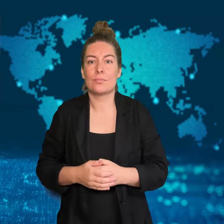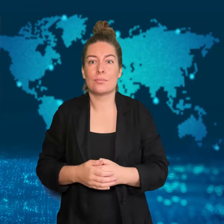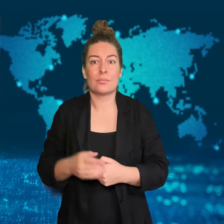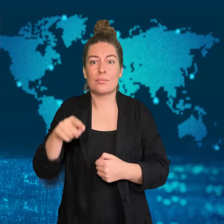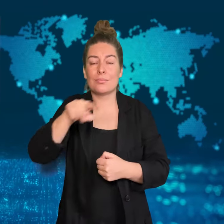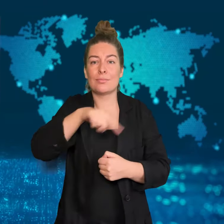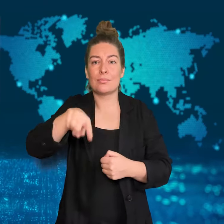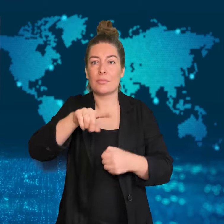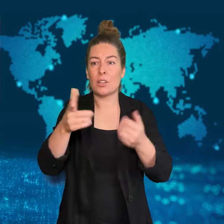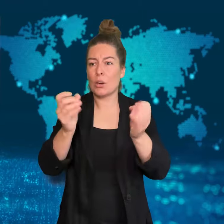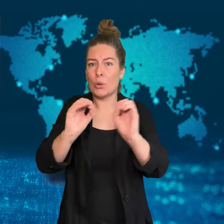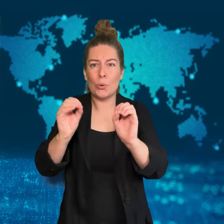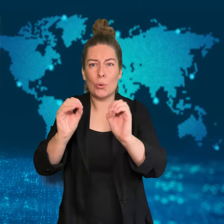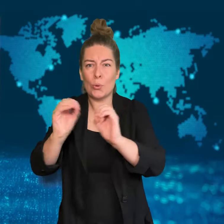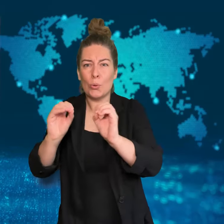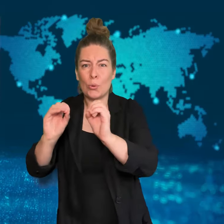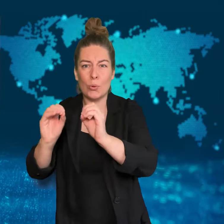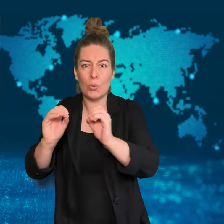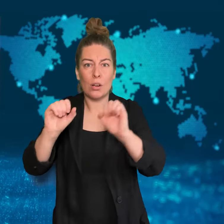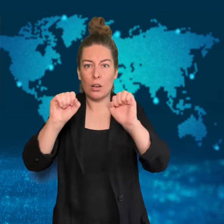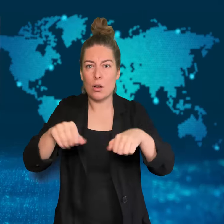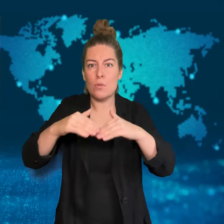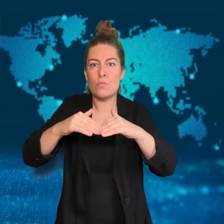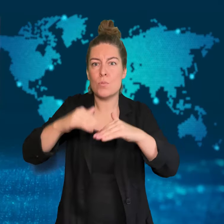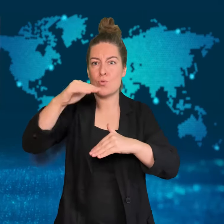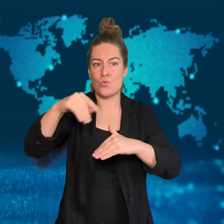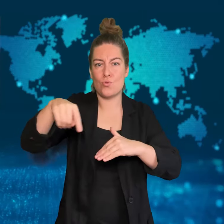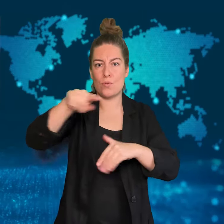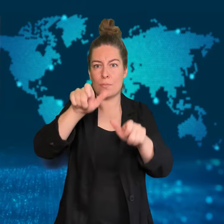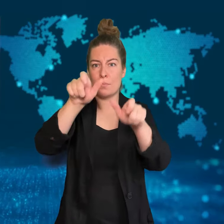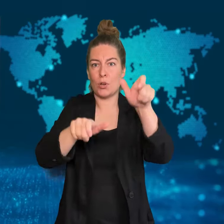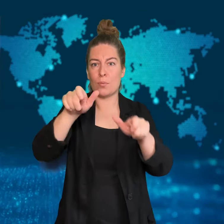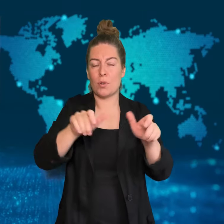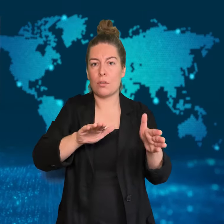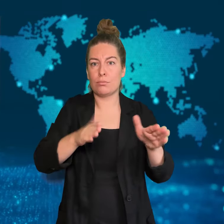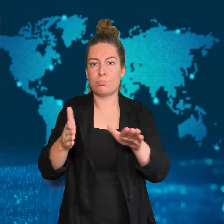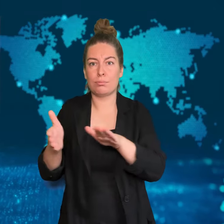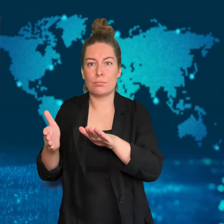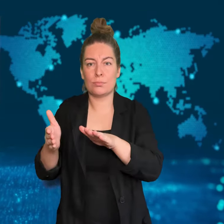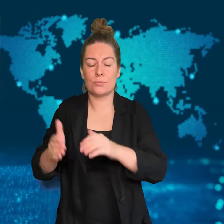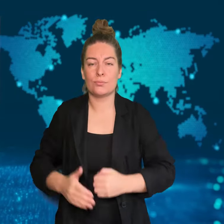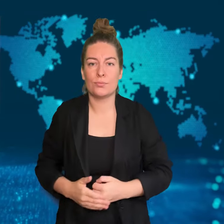urging that the shortages may lead to more deaths.